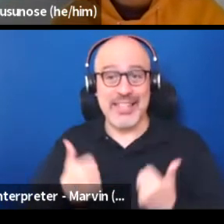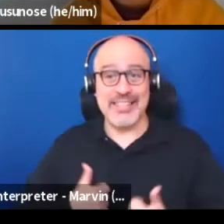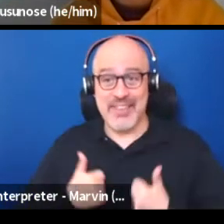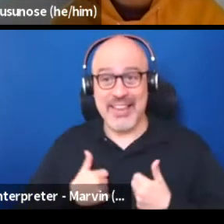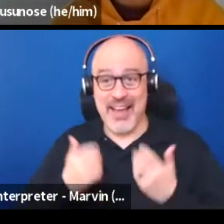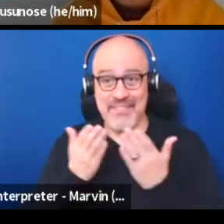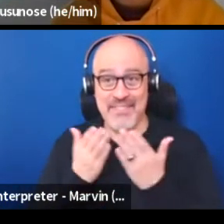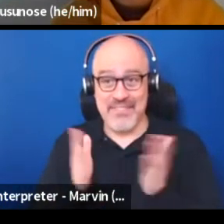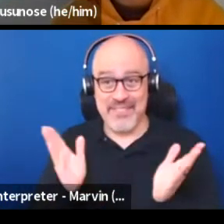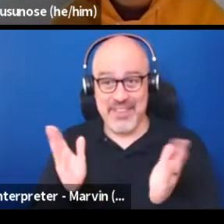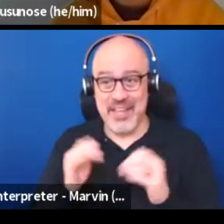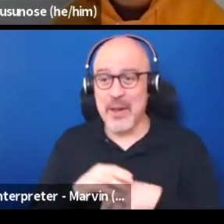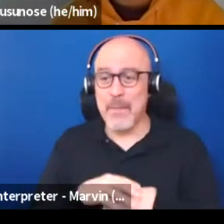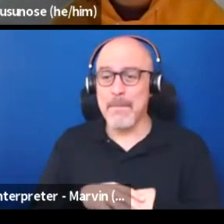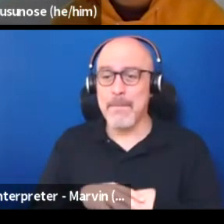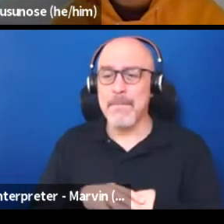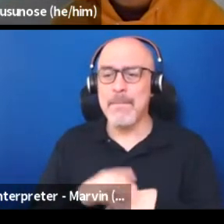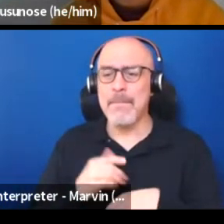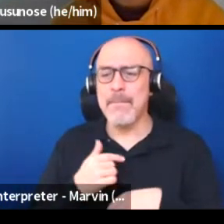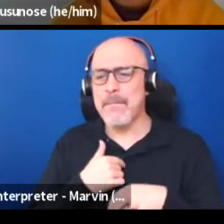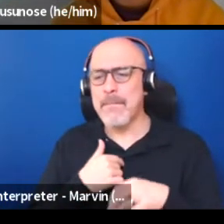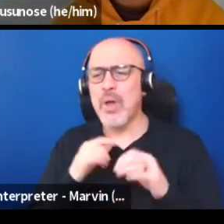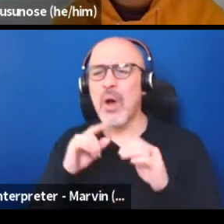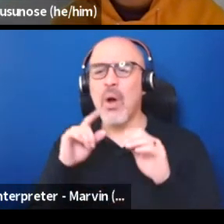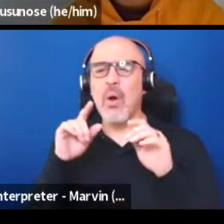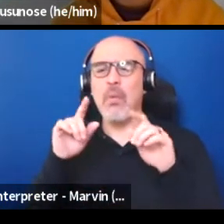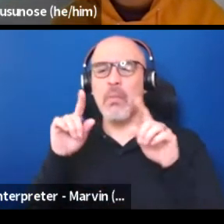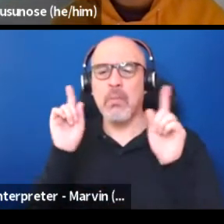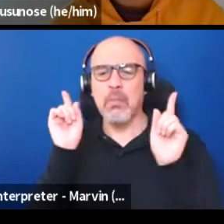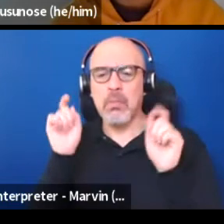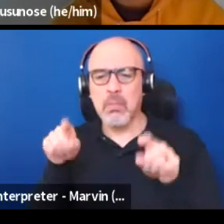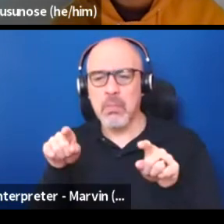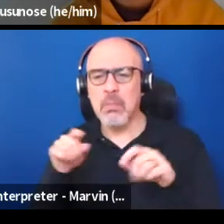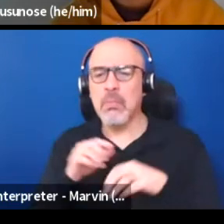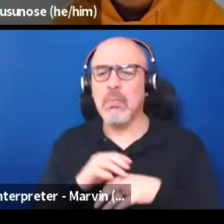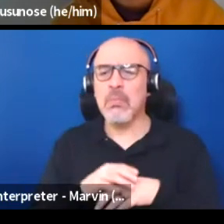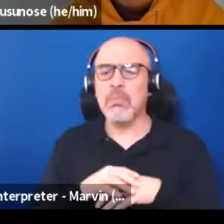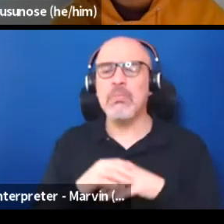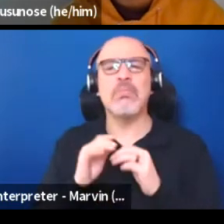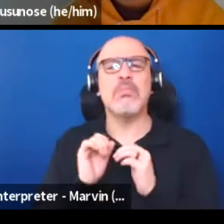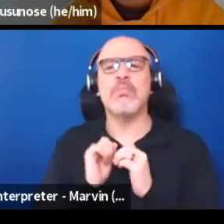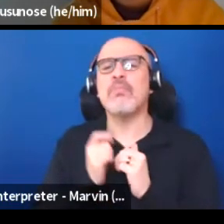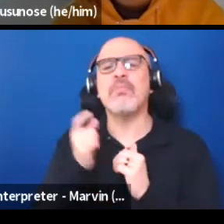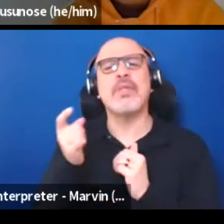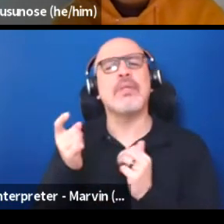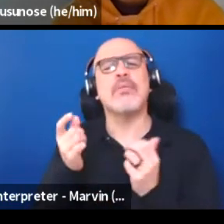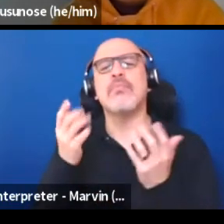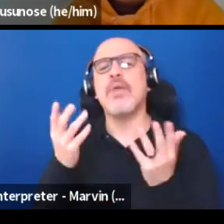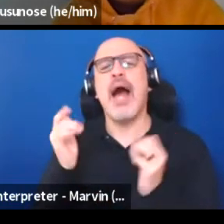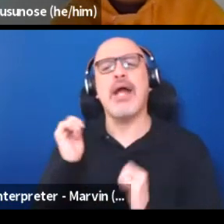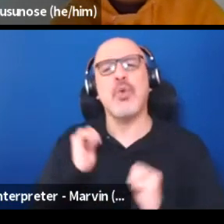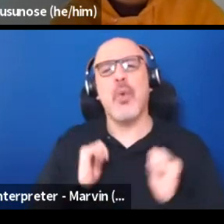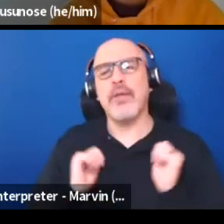So I'd love to throw that question to the audience. How do you want theater, art, and artists